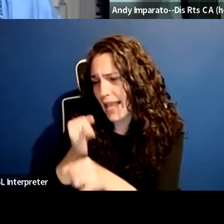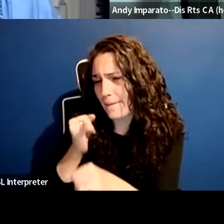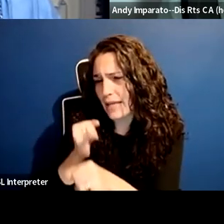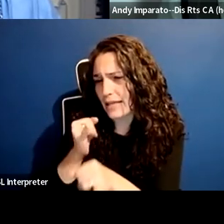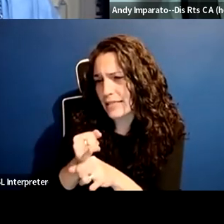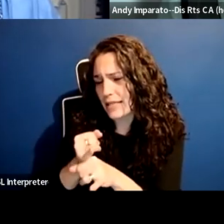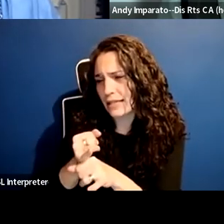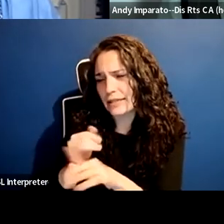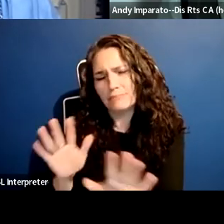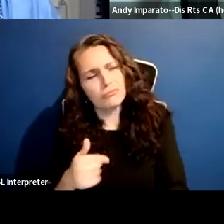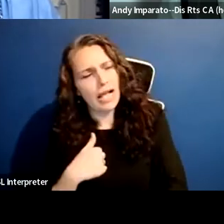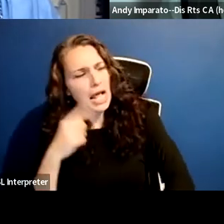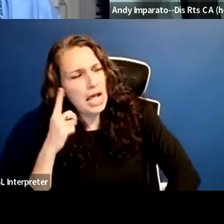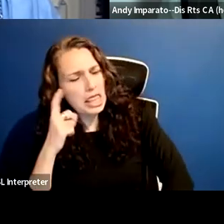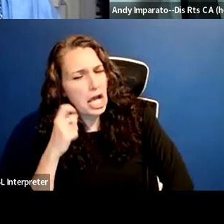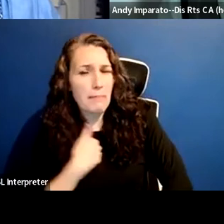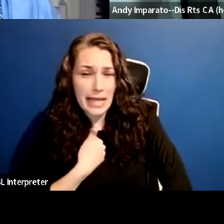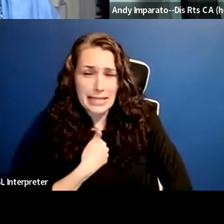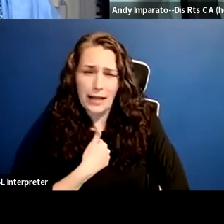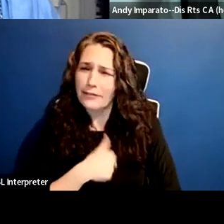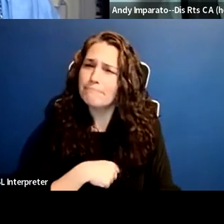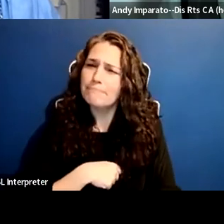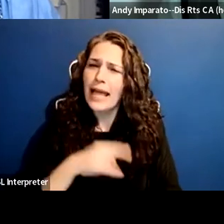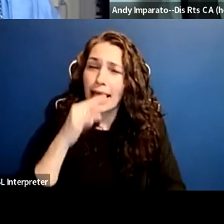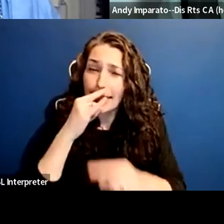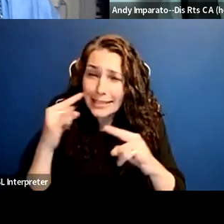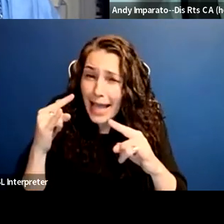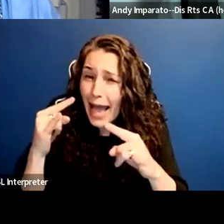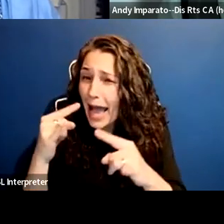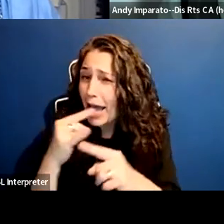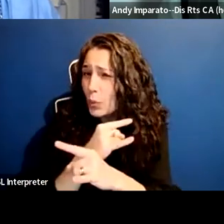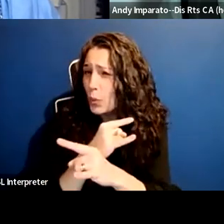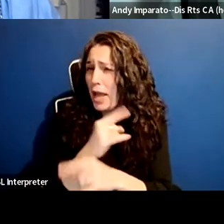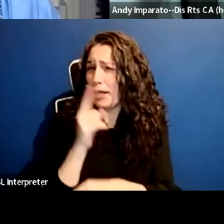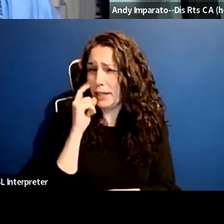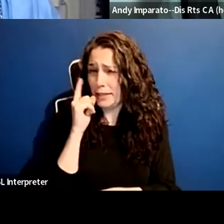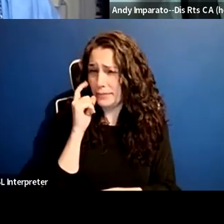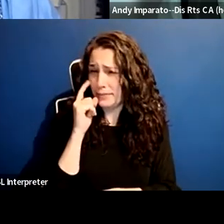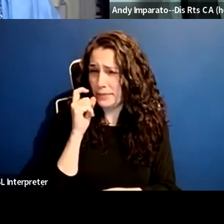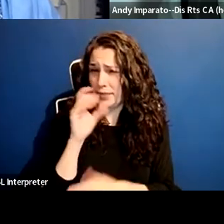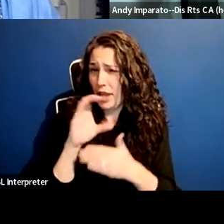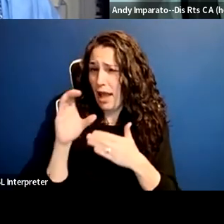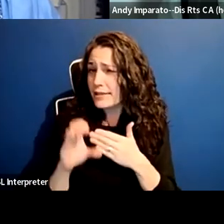which I thought was a very ironic consequence or response